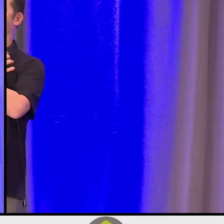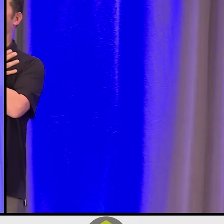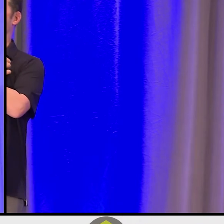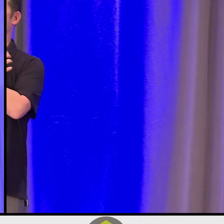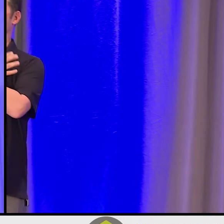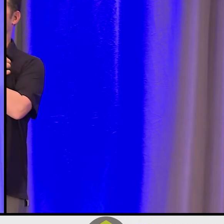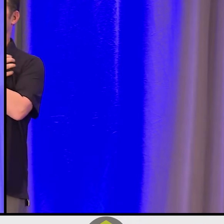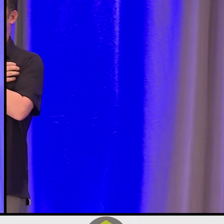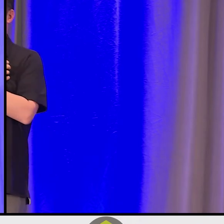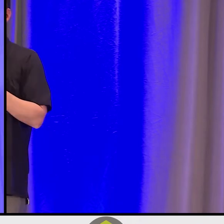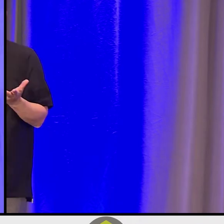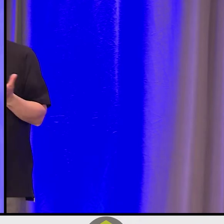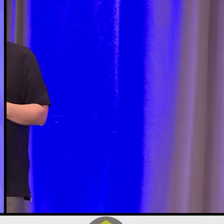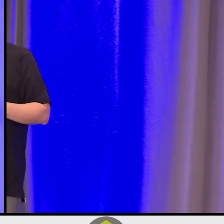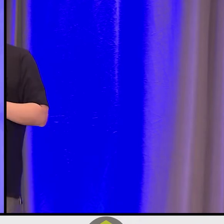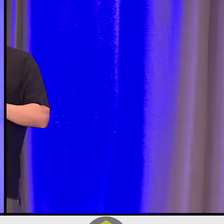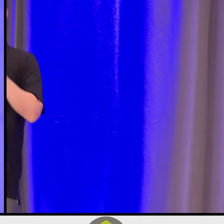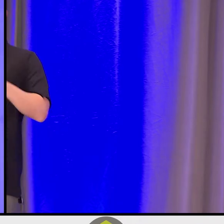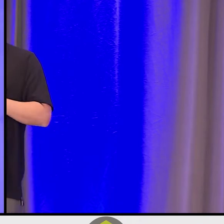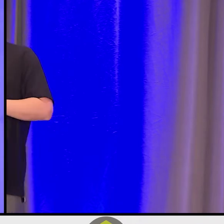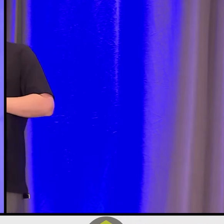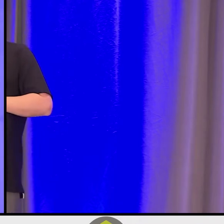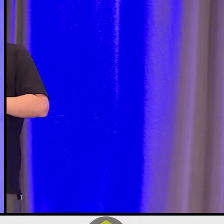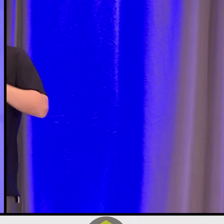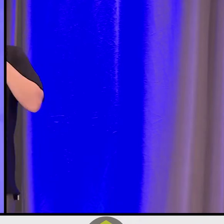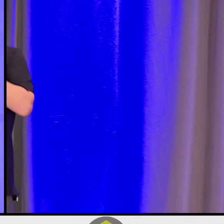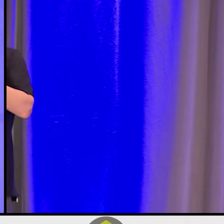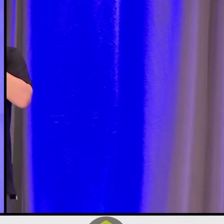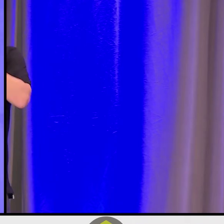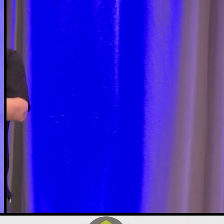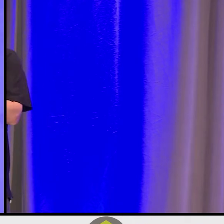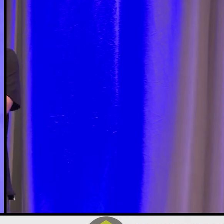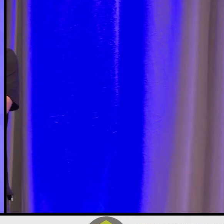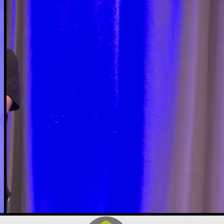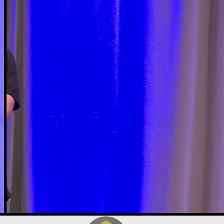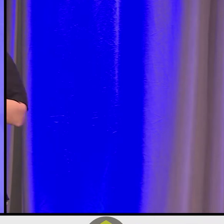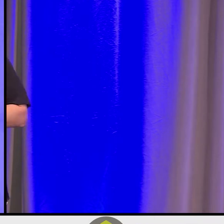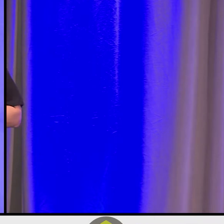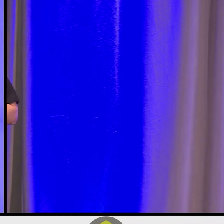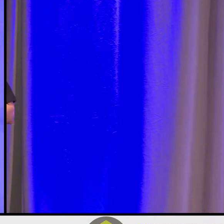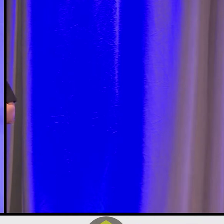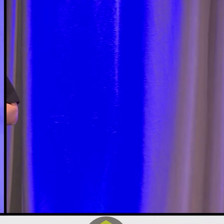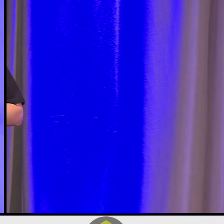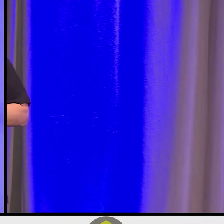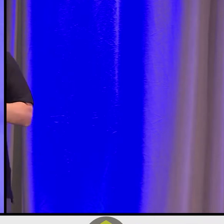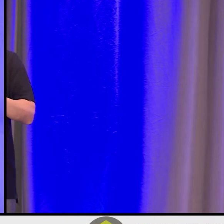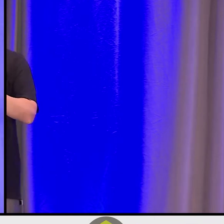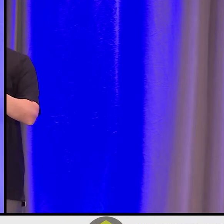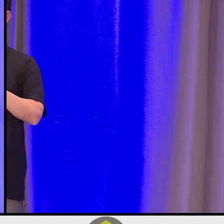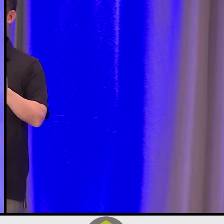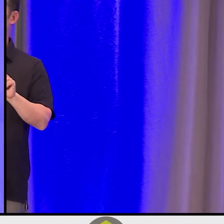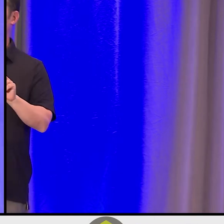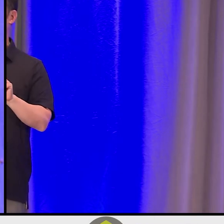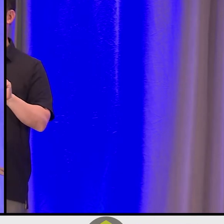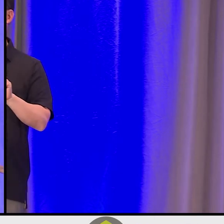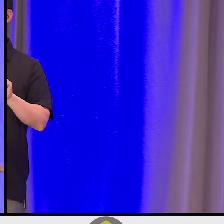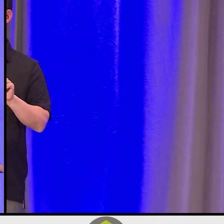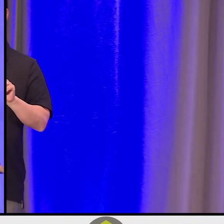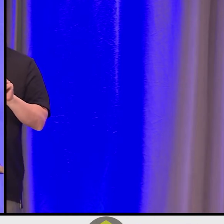And our people have a good story, too, about Bear. And there was a young woman who was from the Atleo lineage in our ancestry.